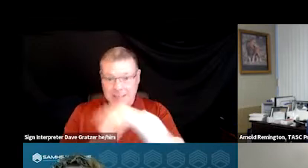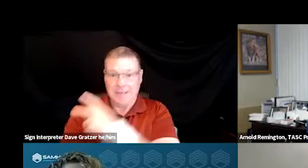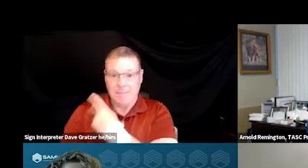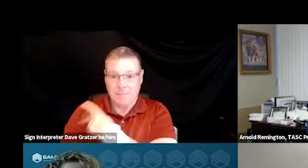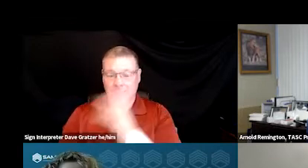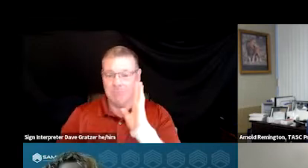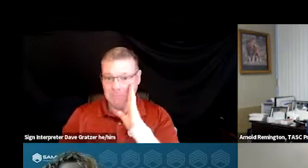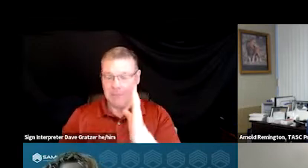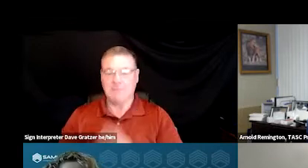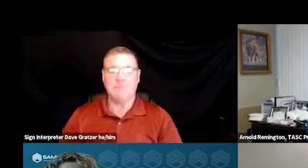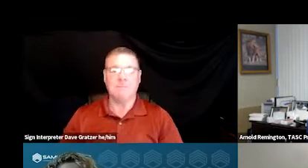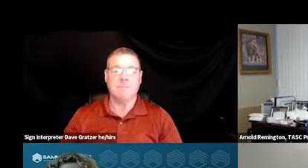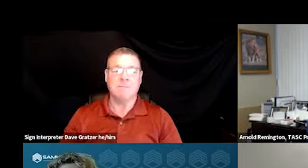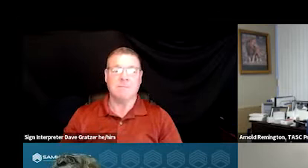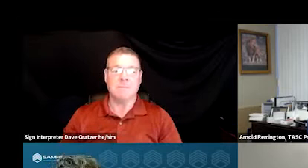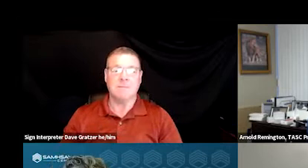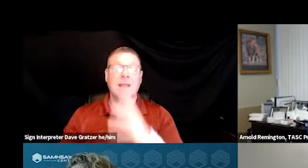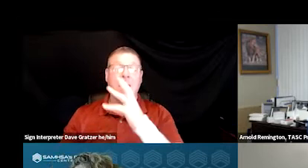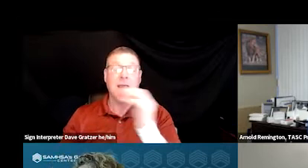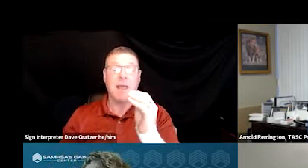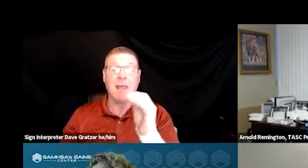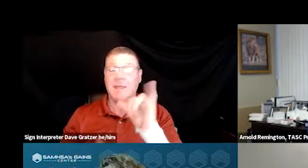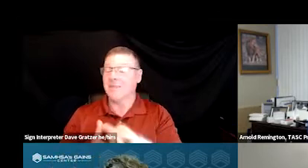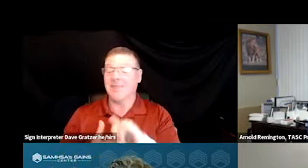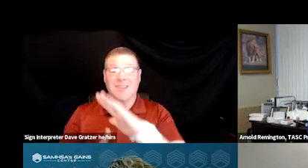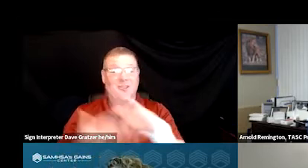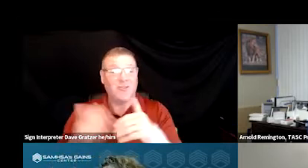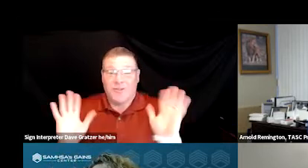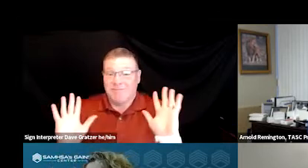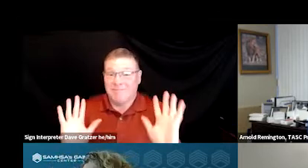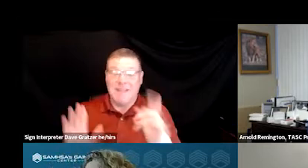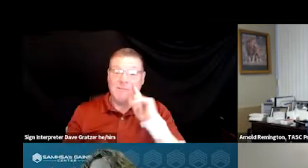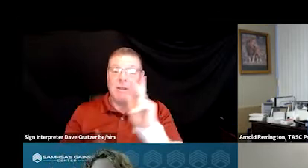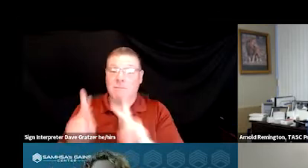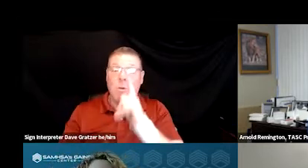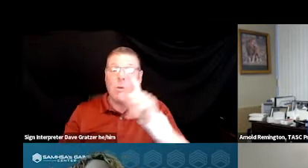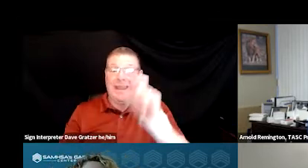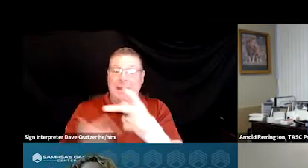and that was for the most part, all that we had. For anybody who needed a place to go,